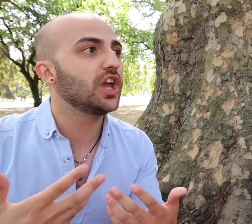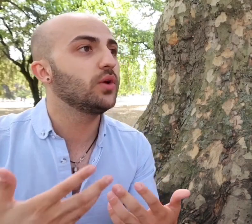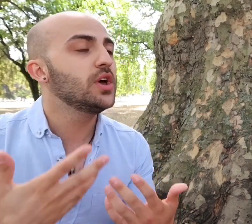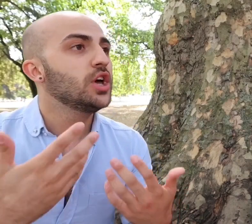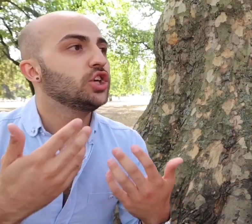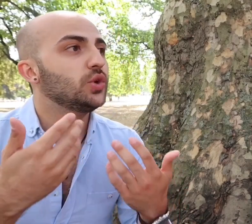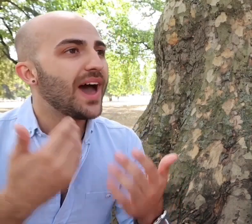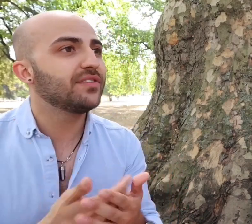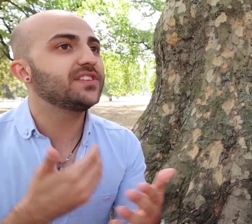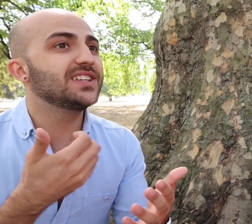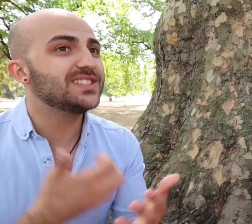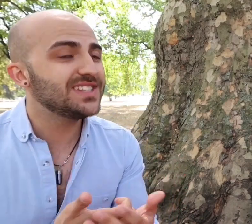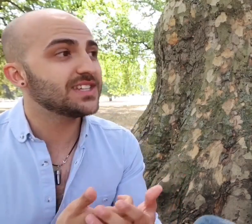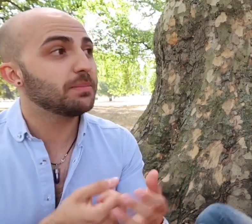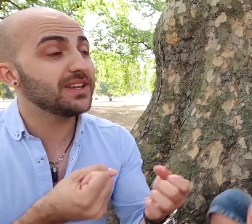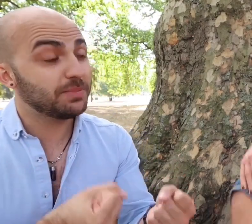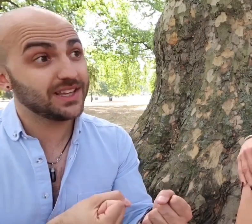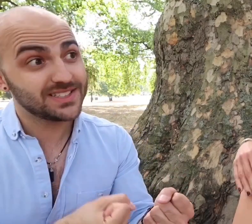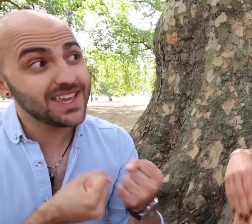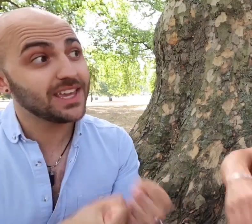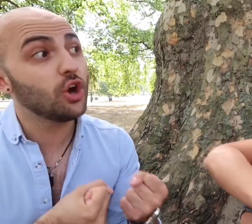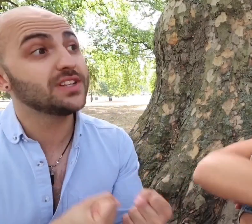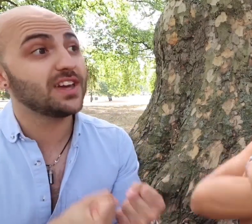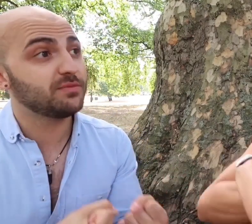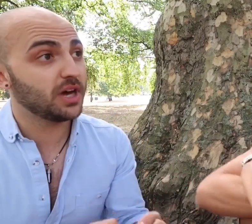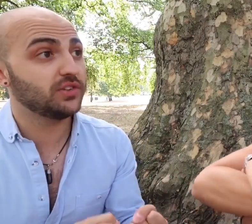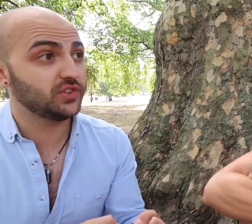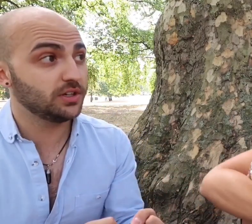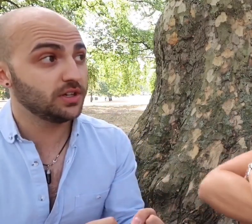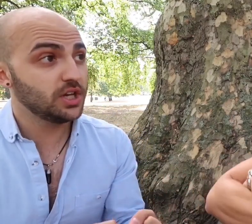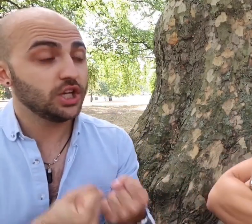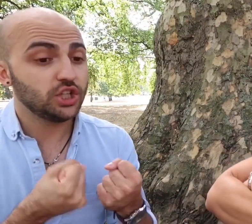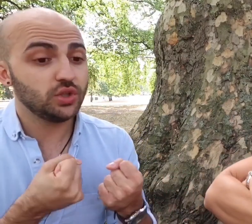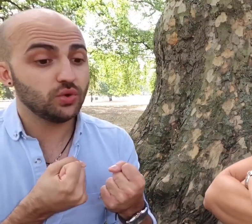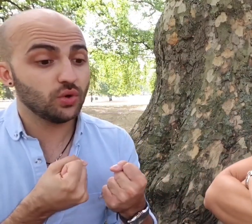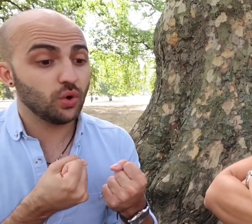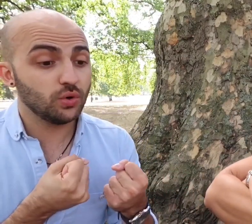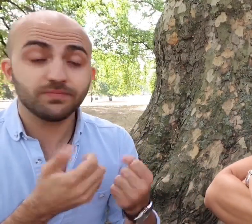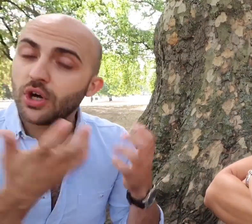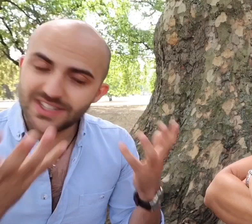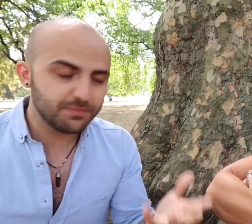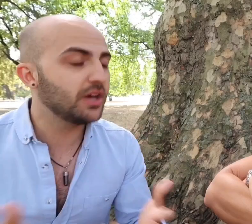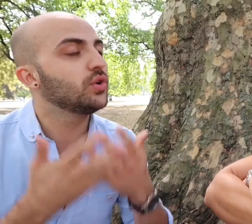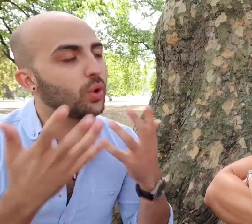you know you have to consider by taking on a Deaf person... Deaf person